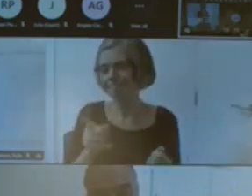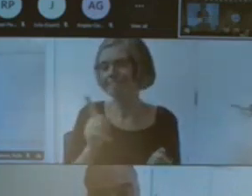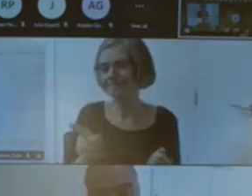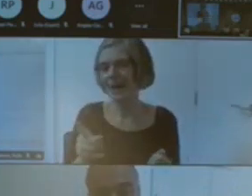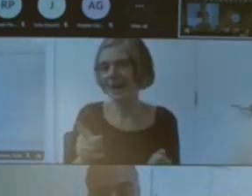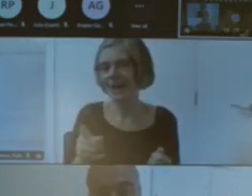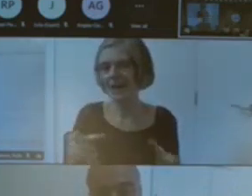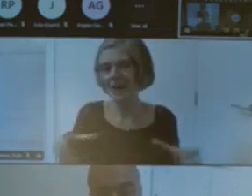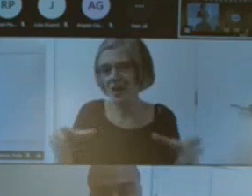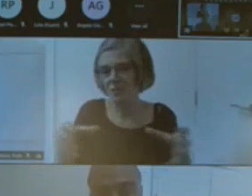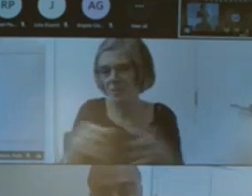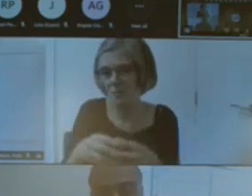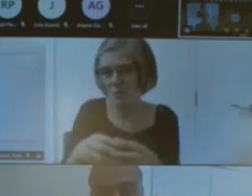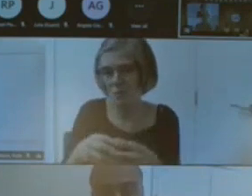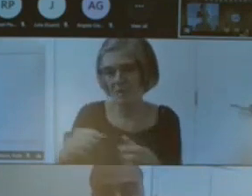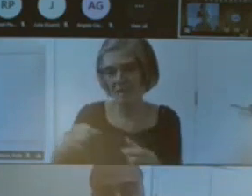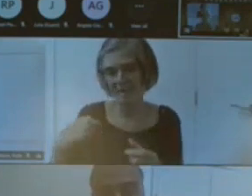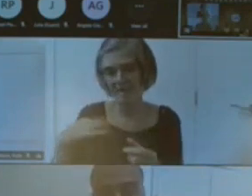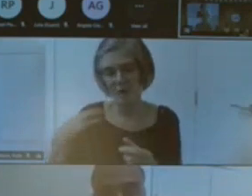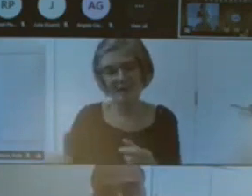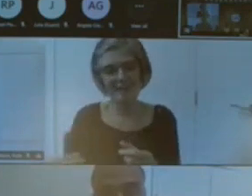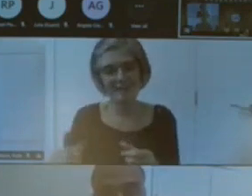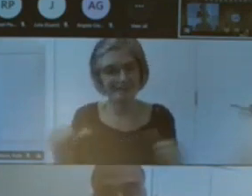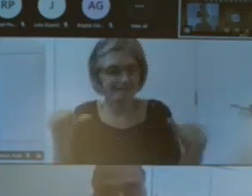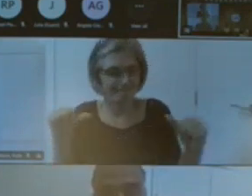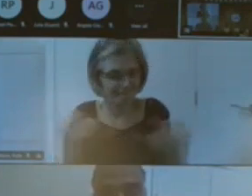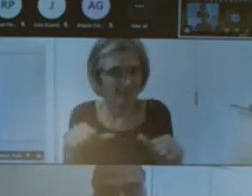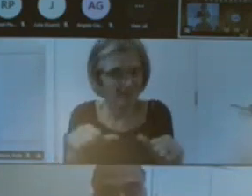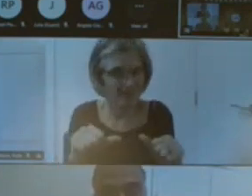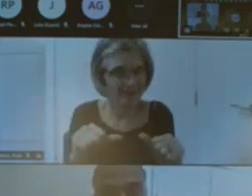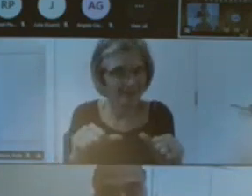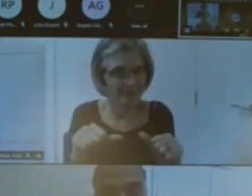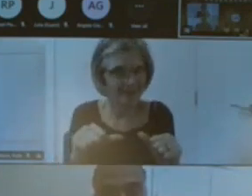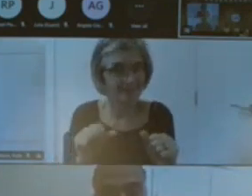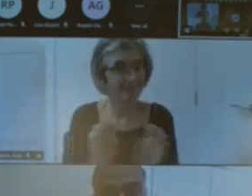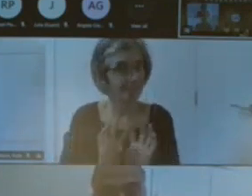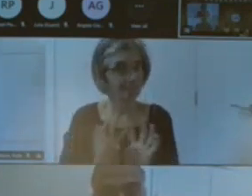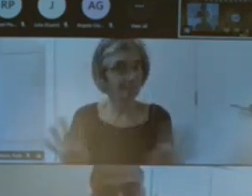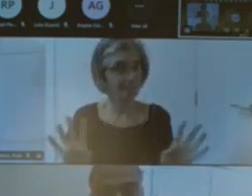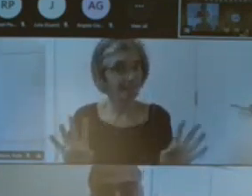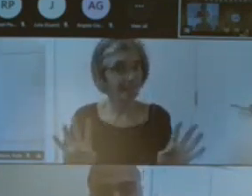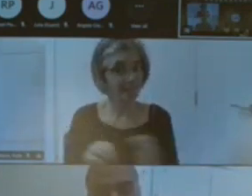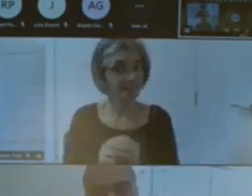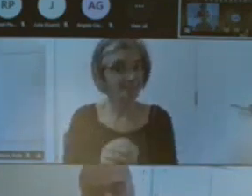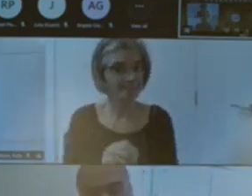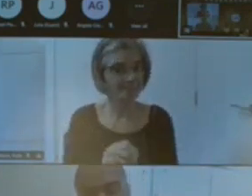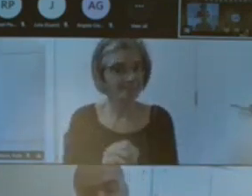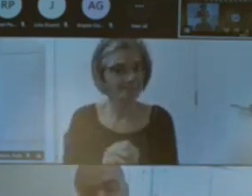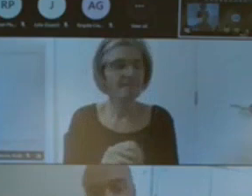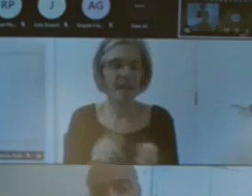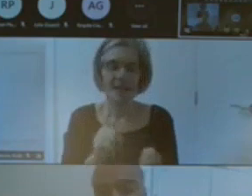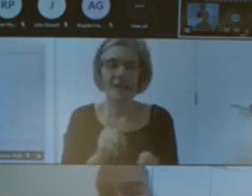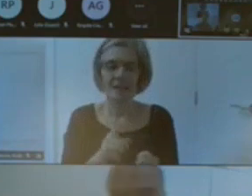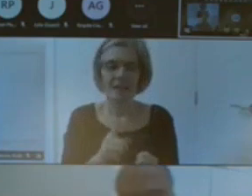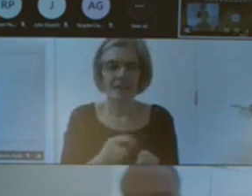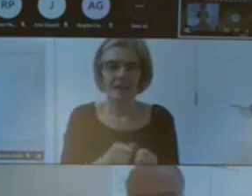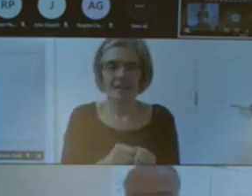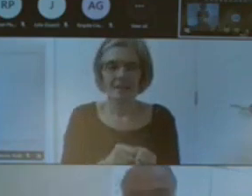comments in that also joh was saying about um leading a university education like there's a